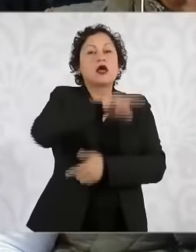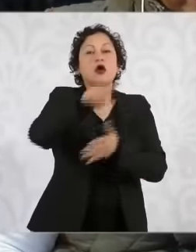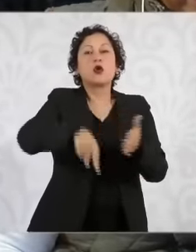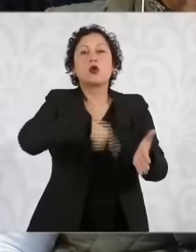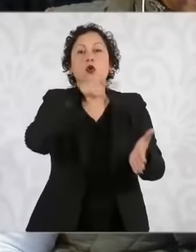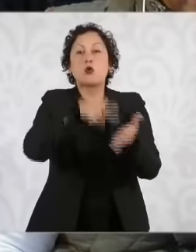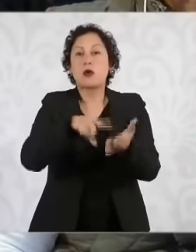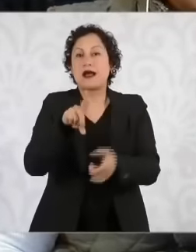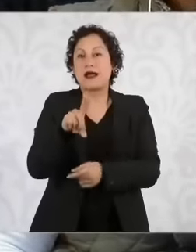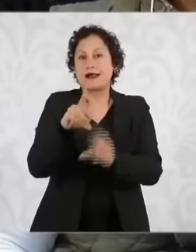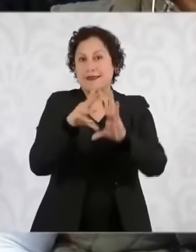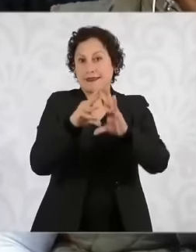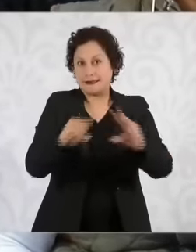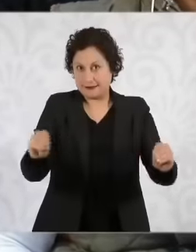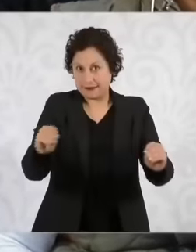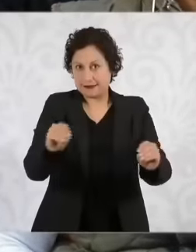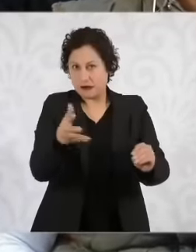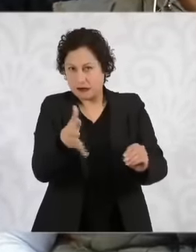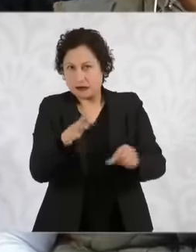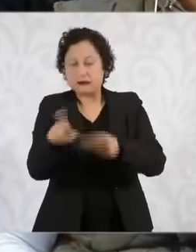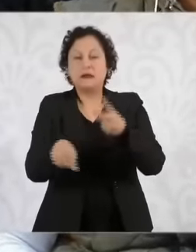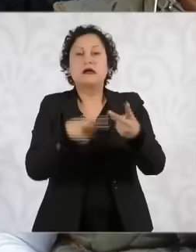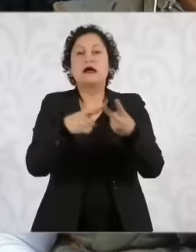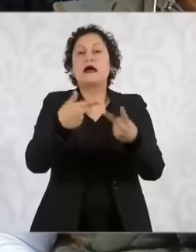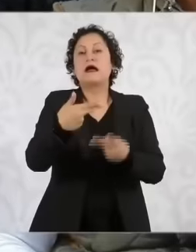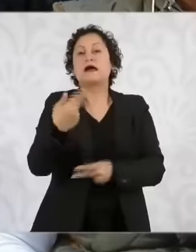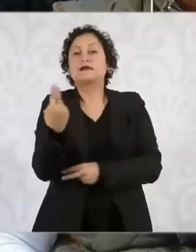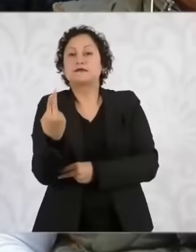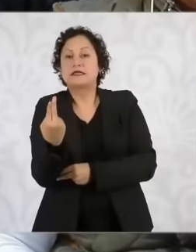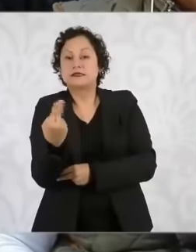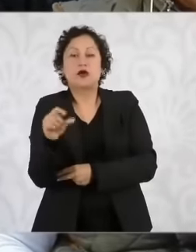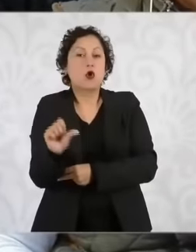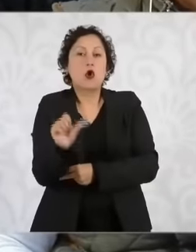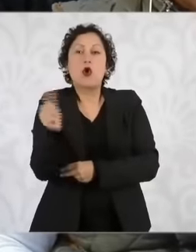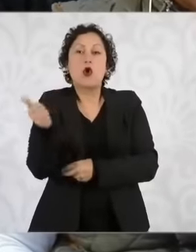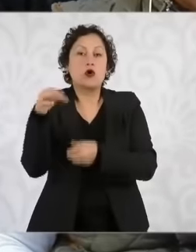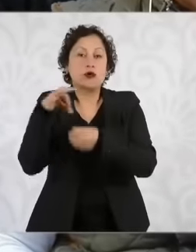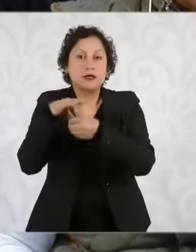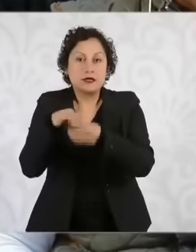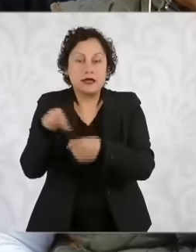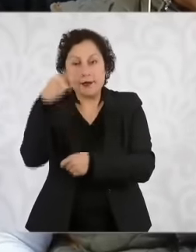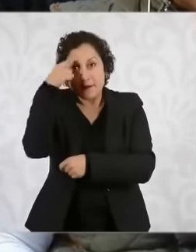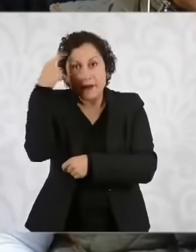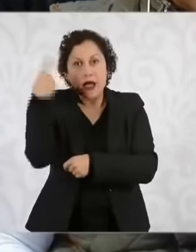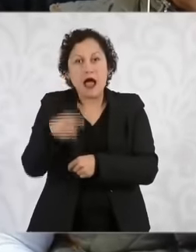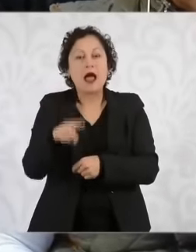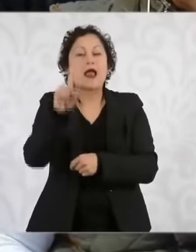the h135, which is another variety, but which is useful for humid climates, these varieties